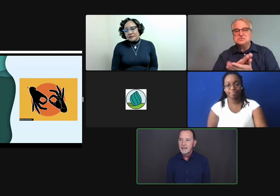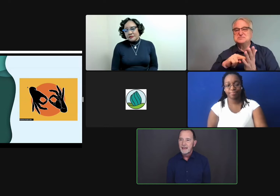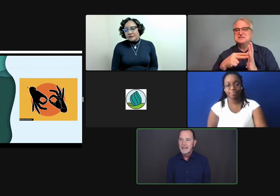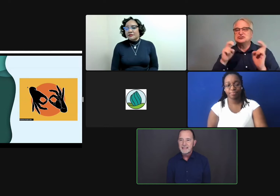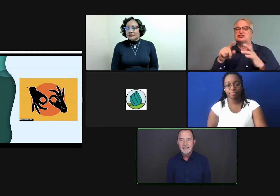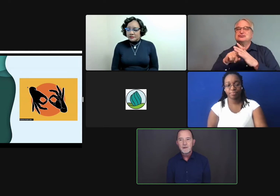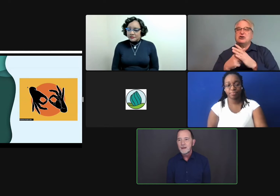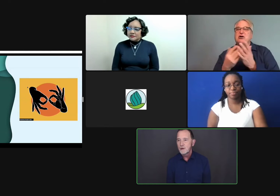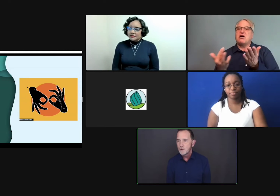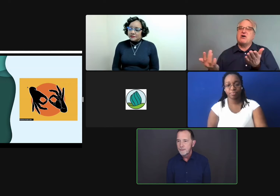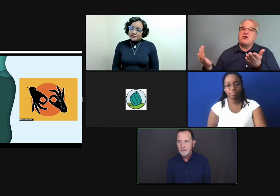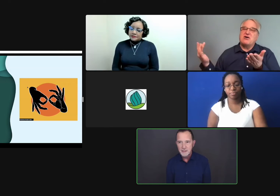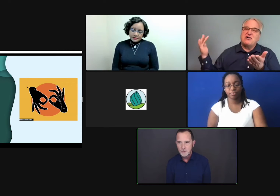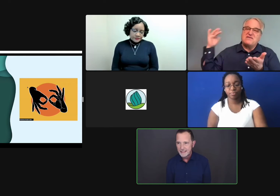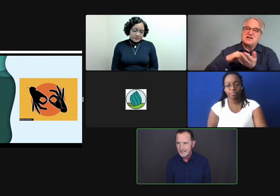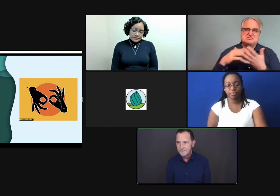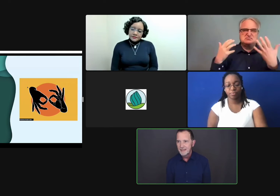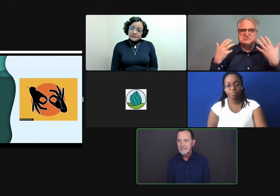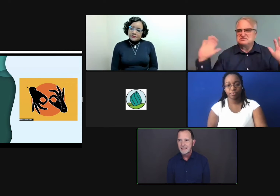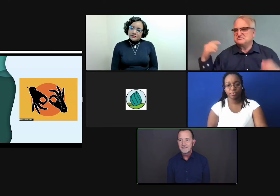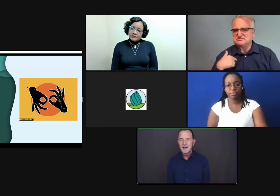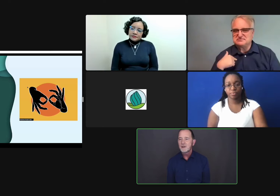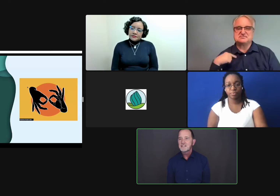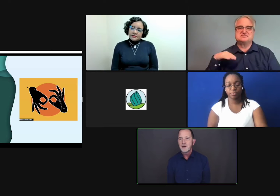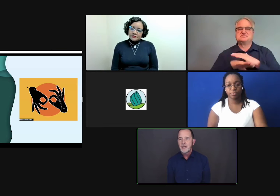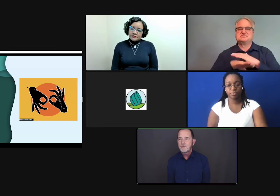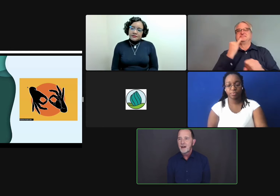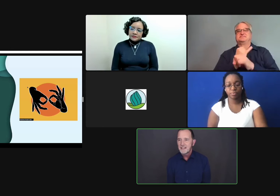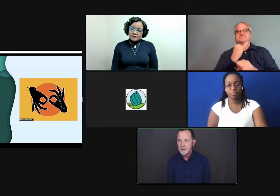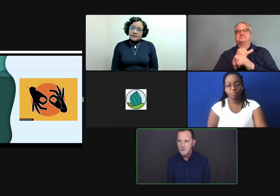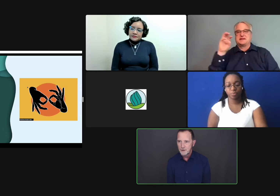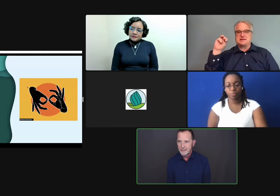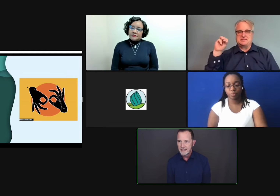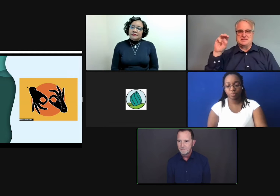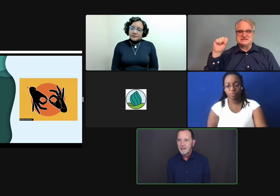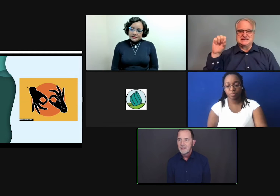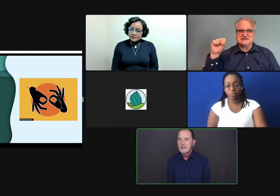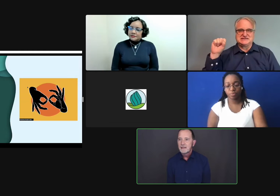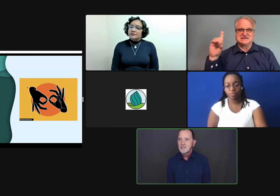And I said, I don't want to go to a public school again because I don't want to start that process all over again.